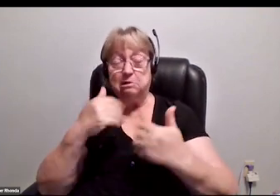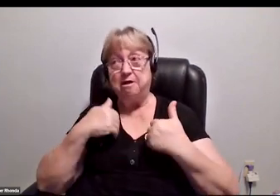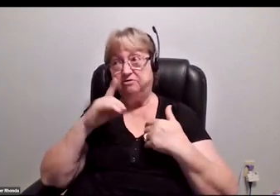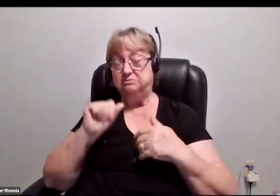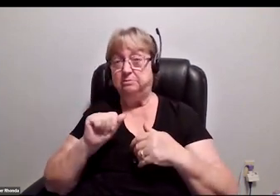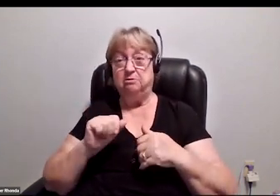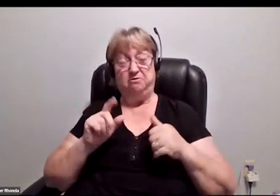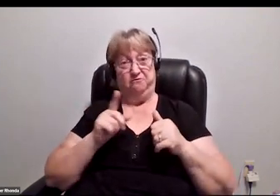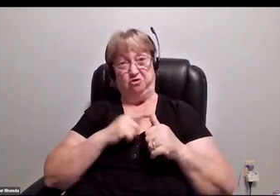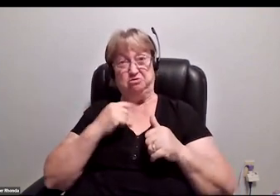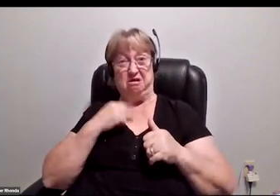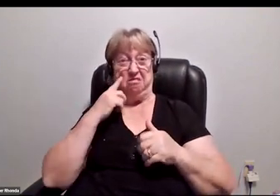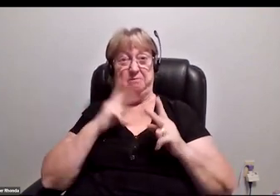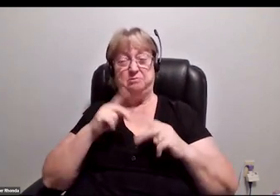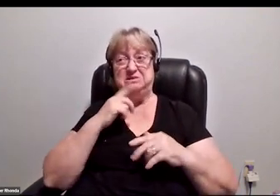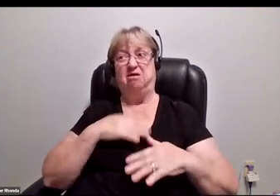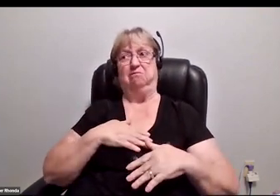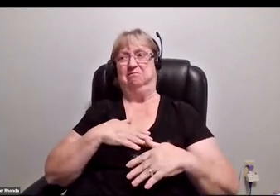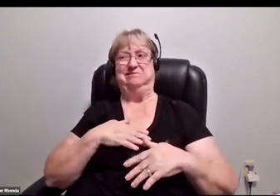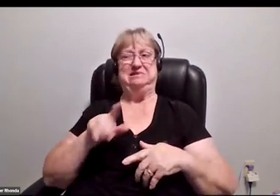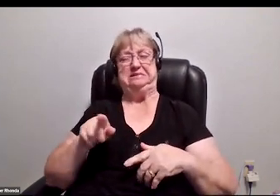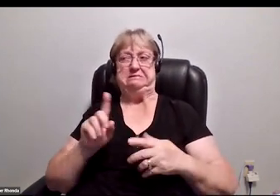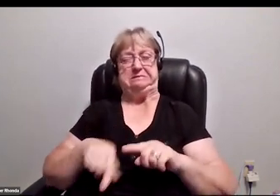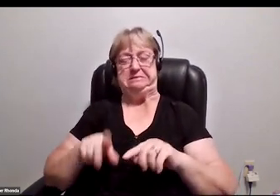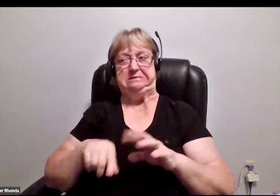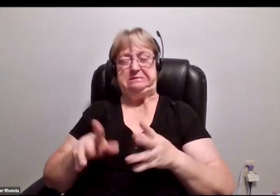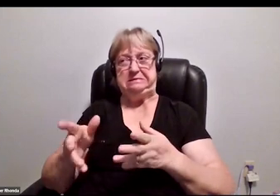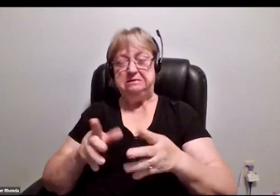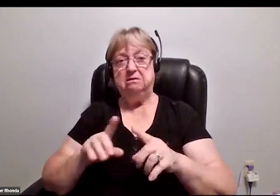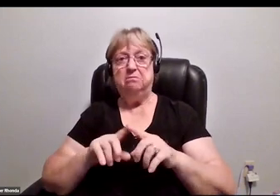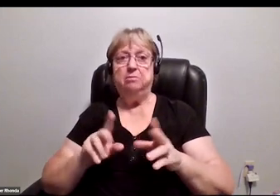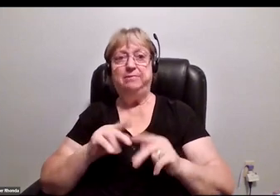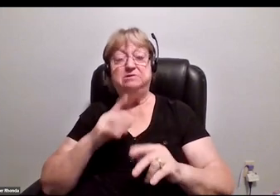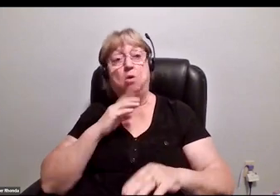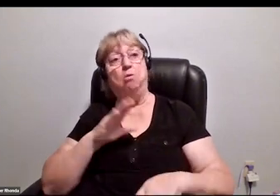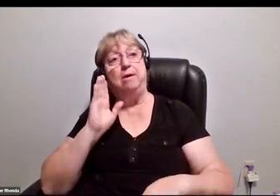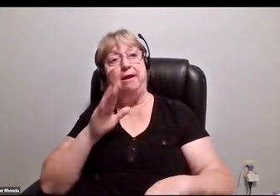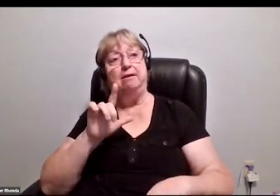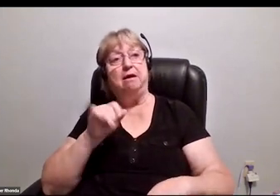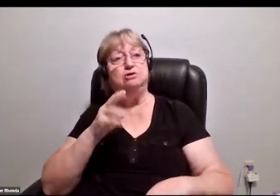At first, I was afraid people were going to think I was noncompetitive, but eventually people were just like, "Oh, hey, Lachi. Oh, that makes sense."